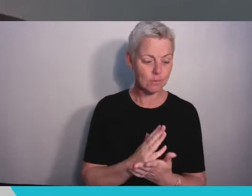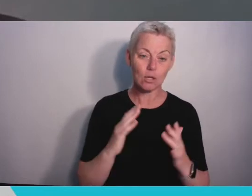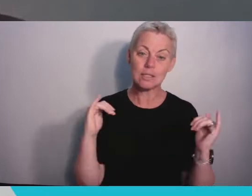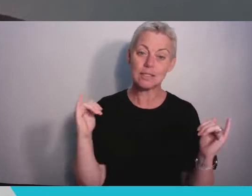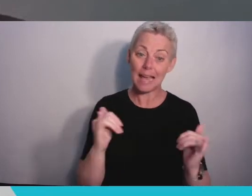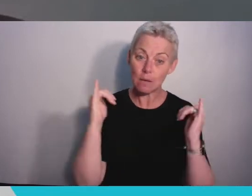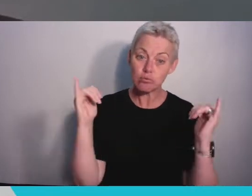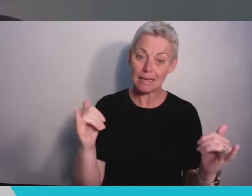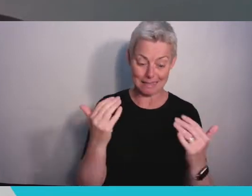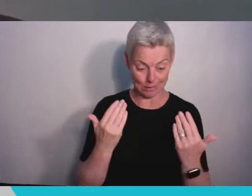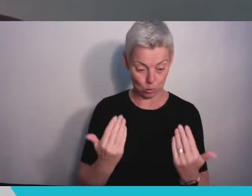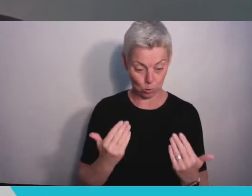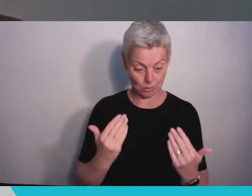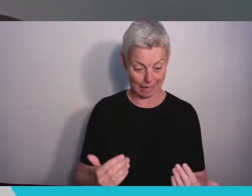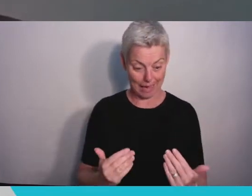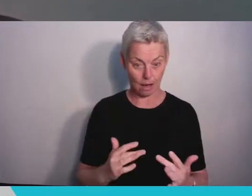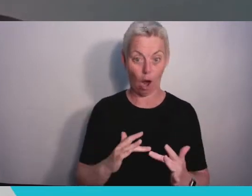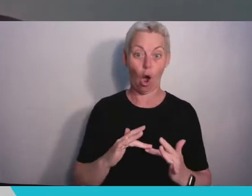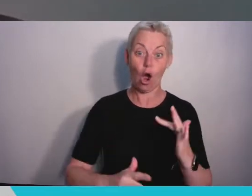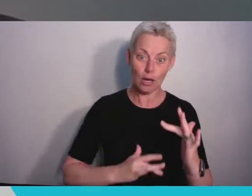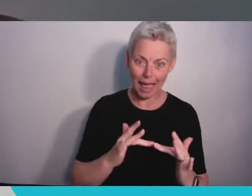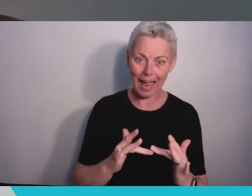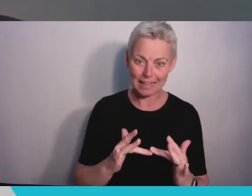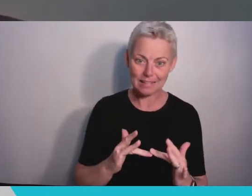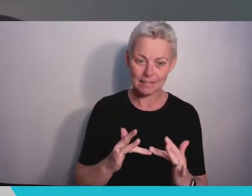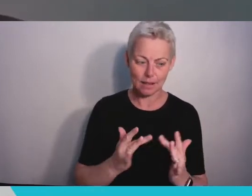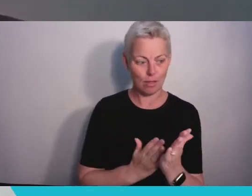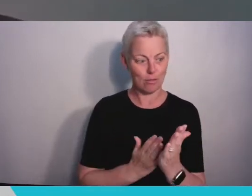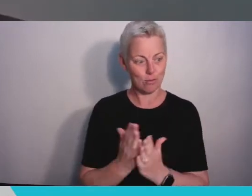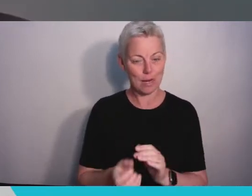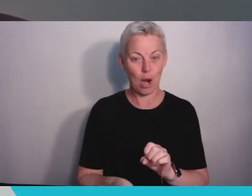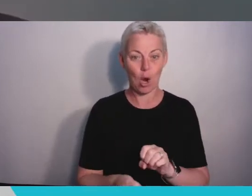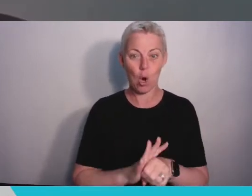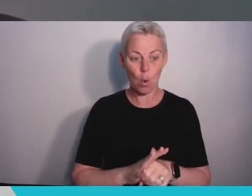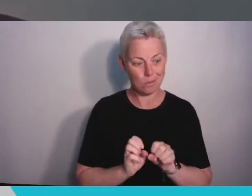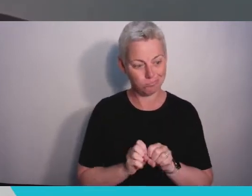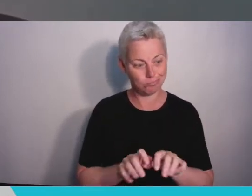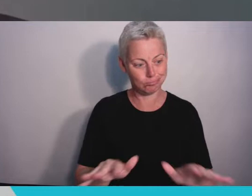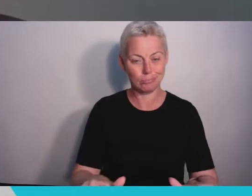pandemic is a testament to your hard work, your ingenuity, and the resilience that you've